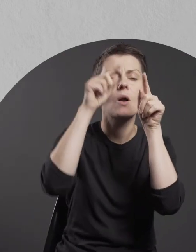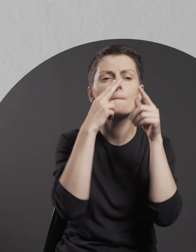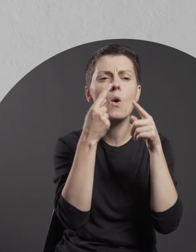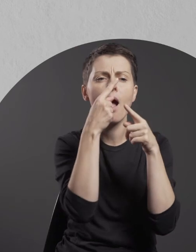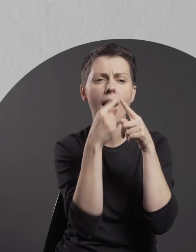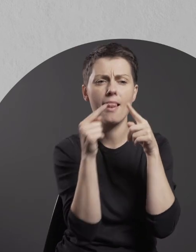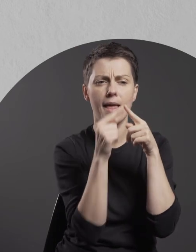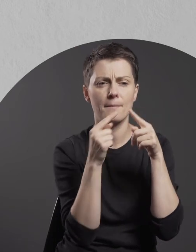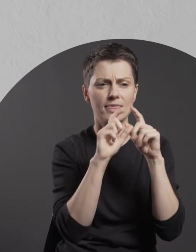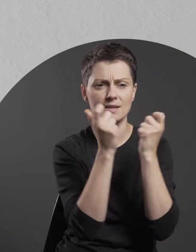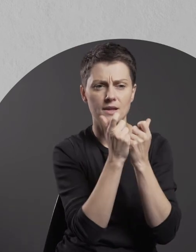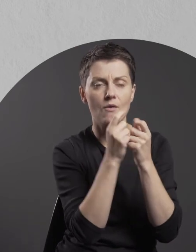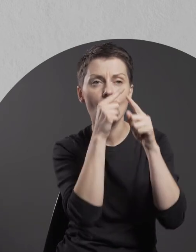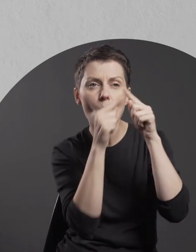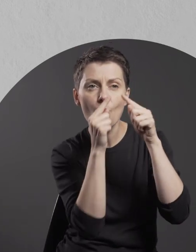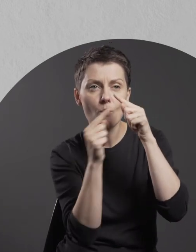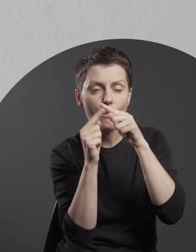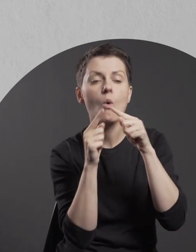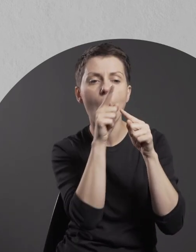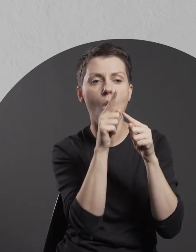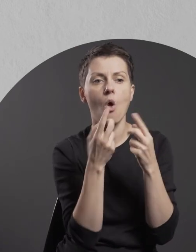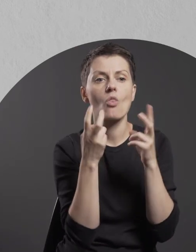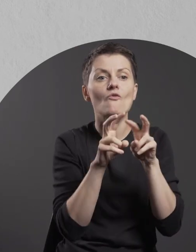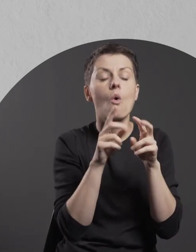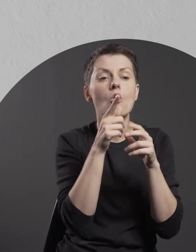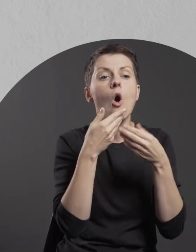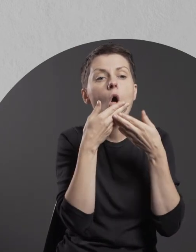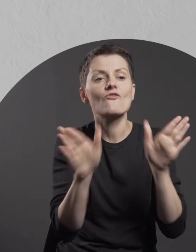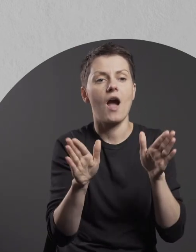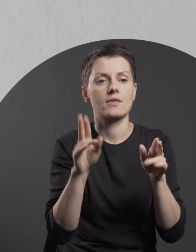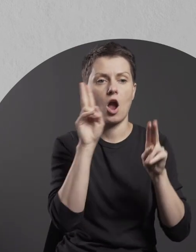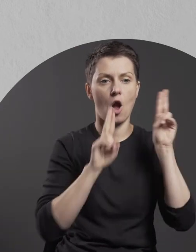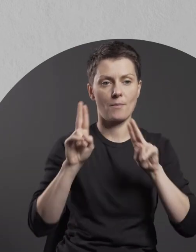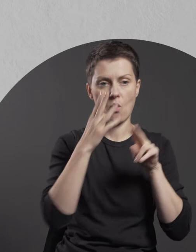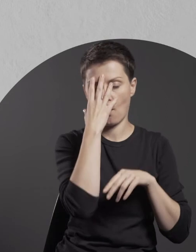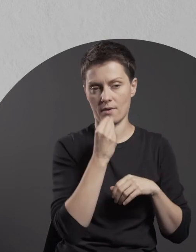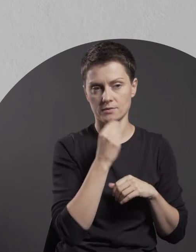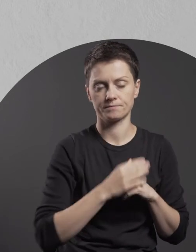are fragmented and contribute to the open composition of the entire image,